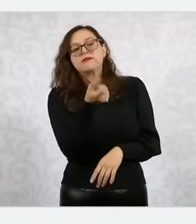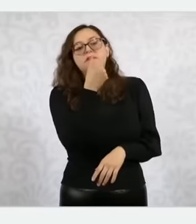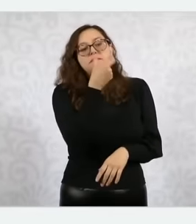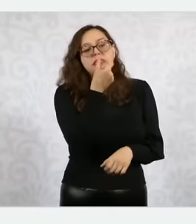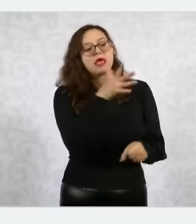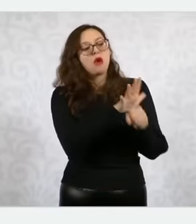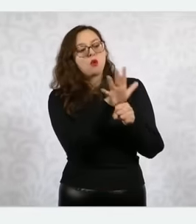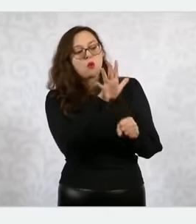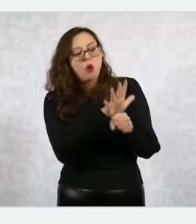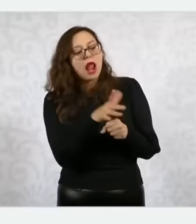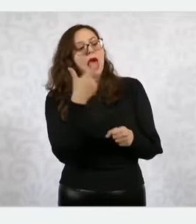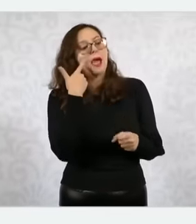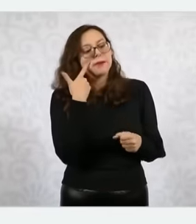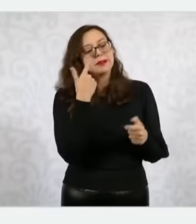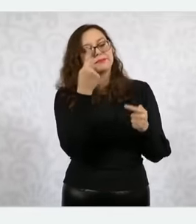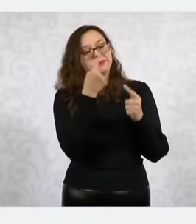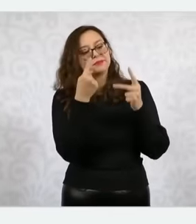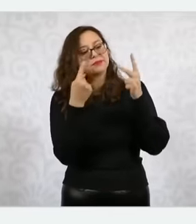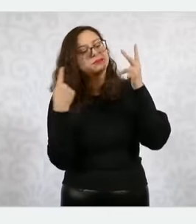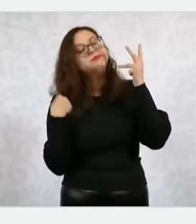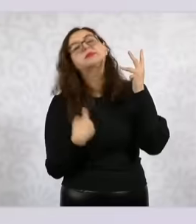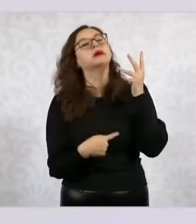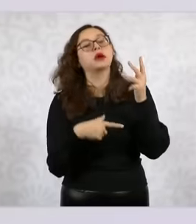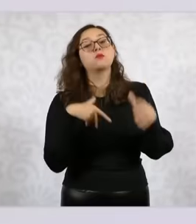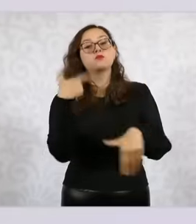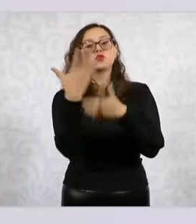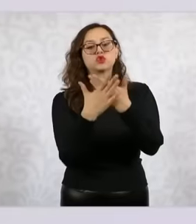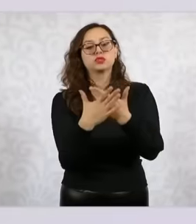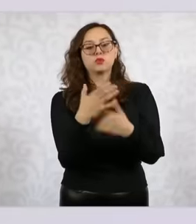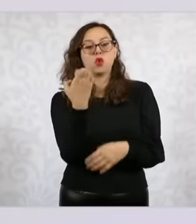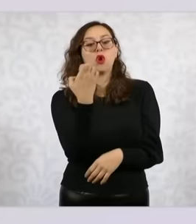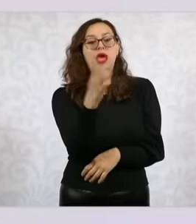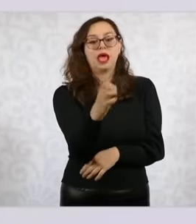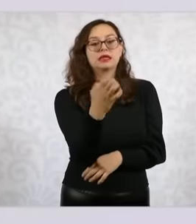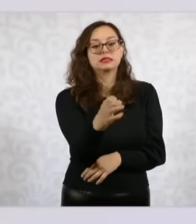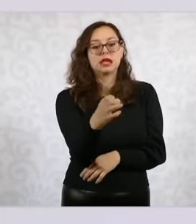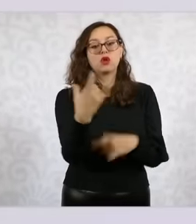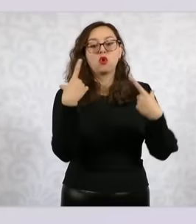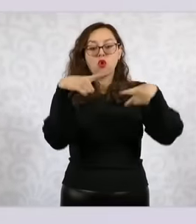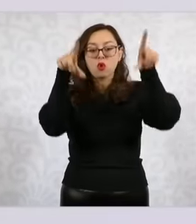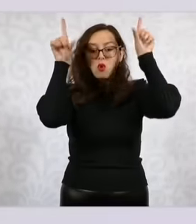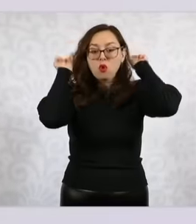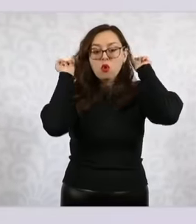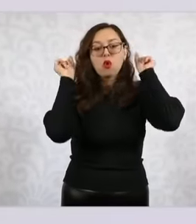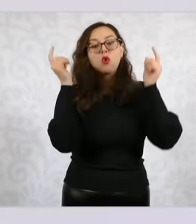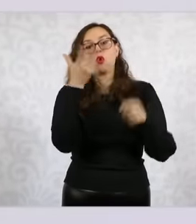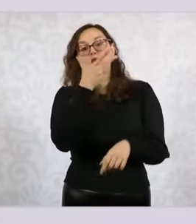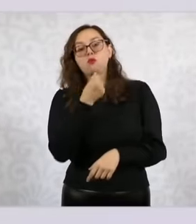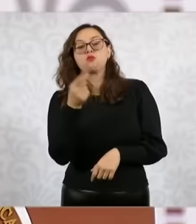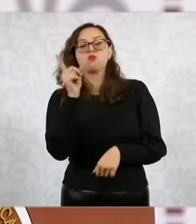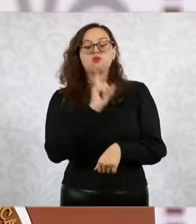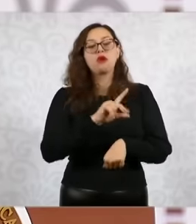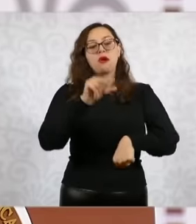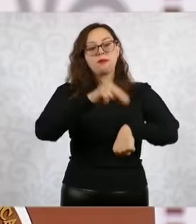use so that in January we can hire medical nurses to start